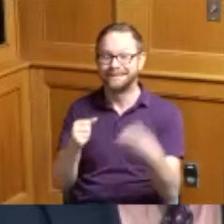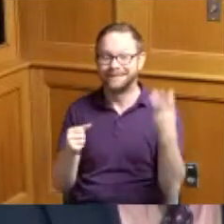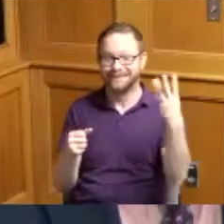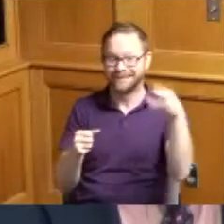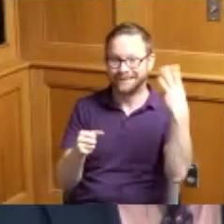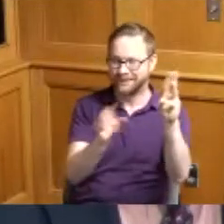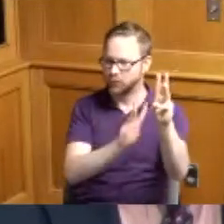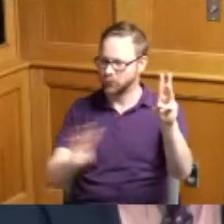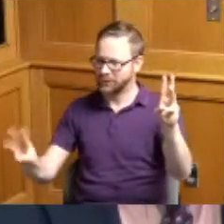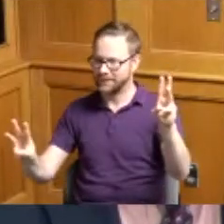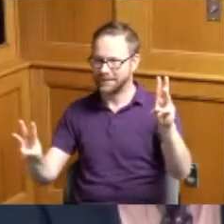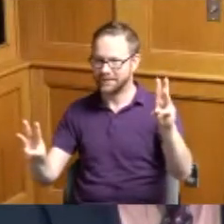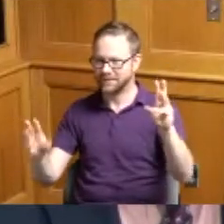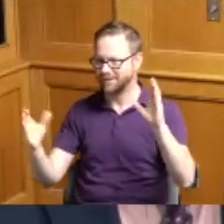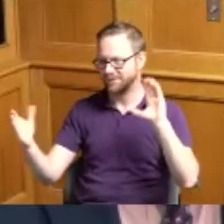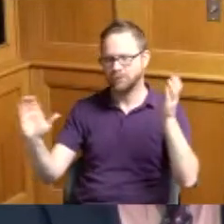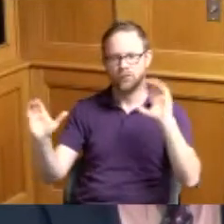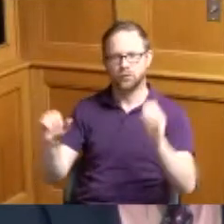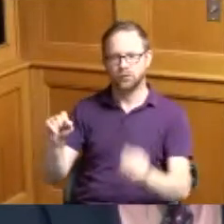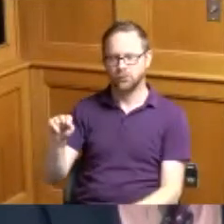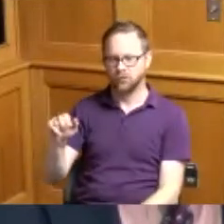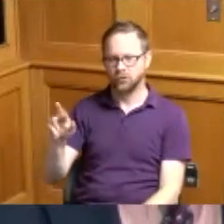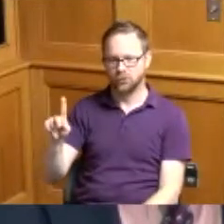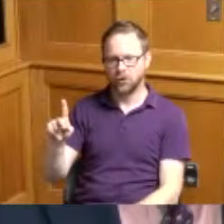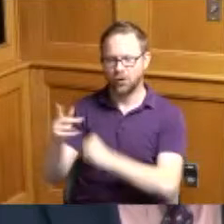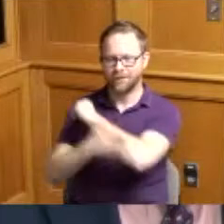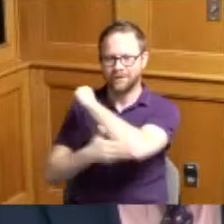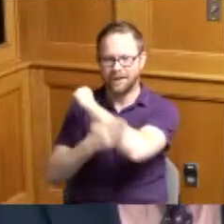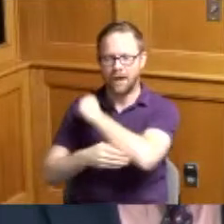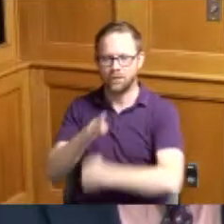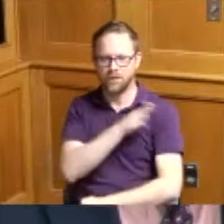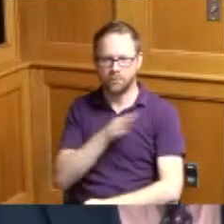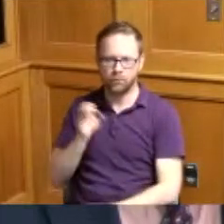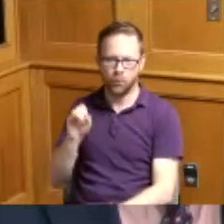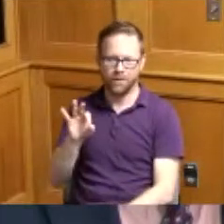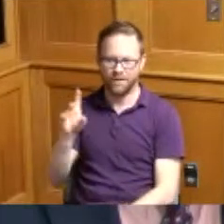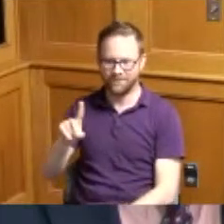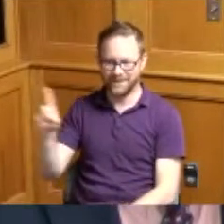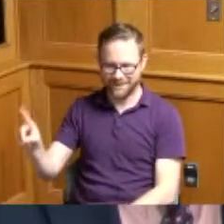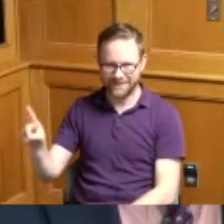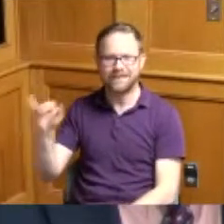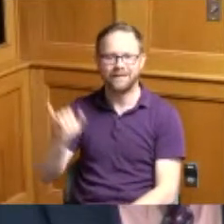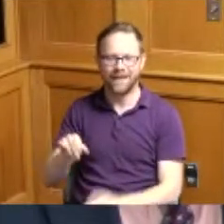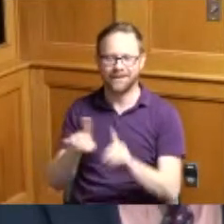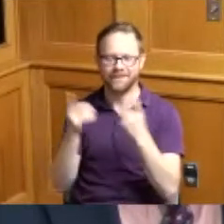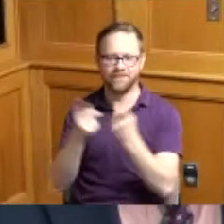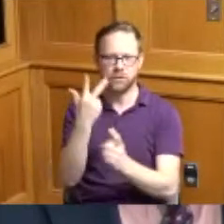Stark County Board of Duty in the special Olympic Ohio Division III softball state championship game